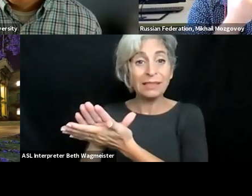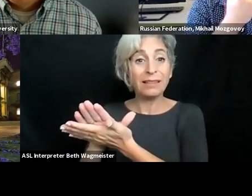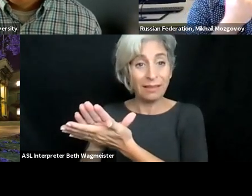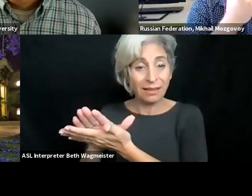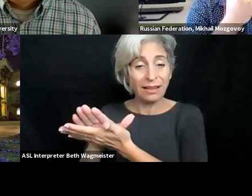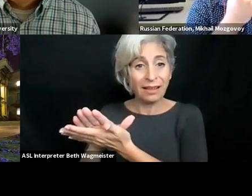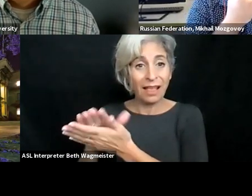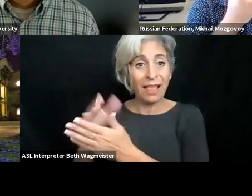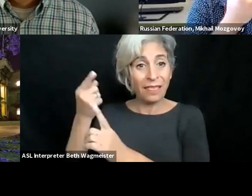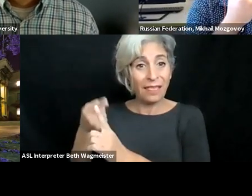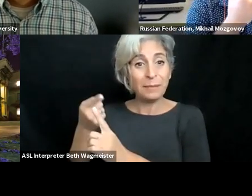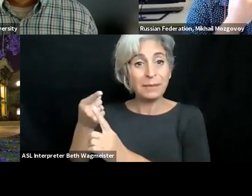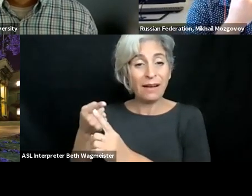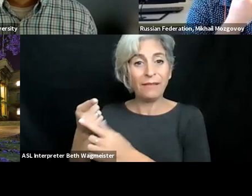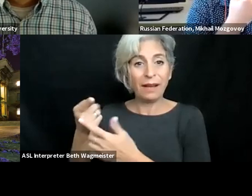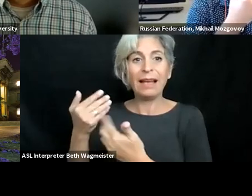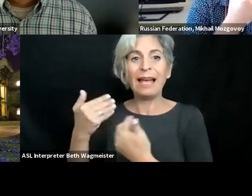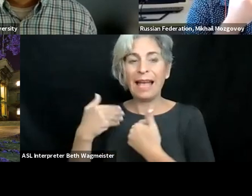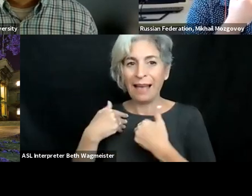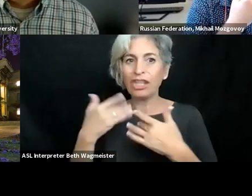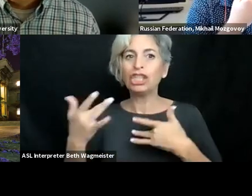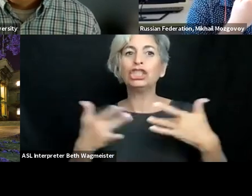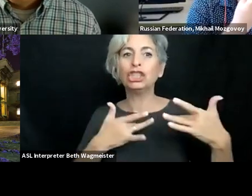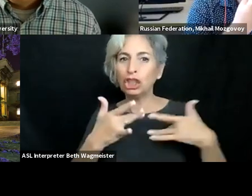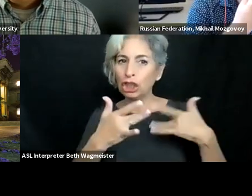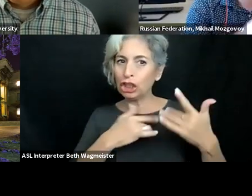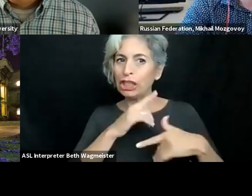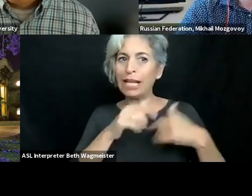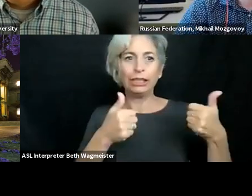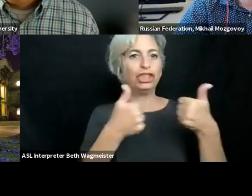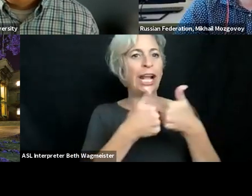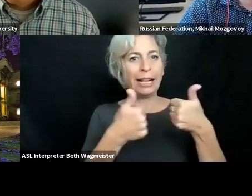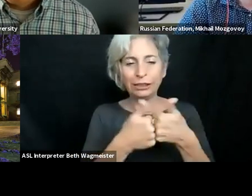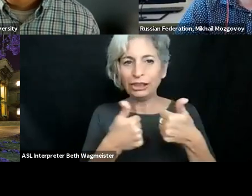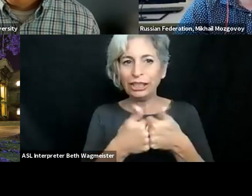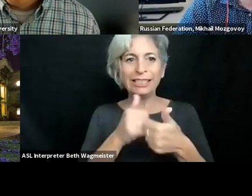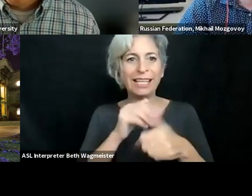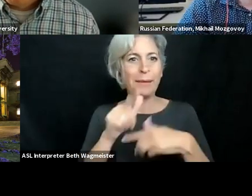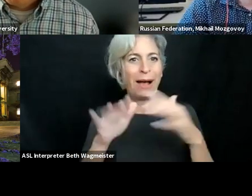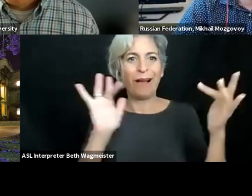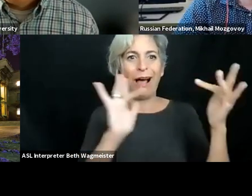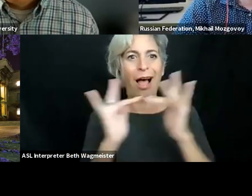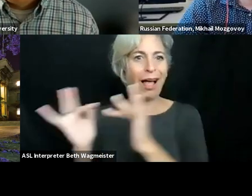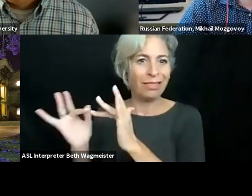these committees, we have academics